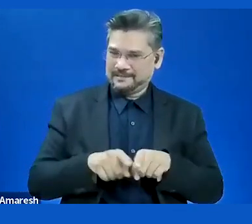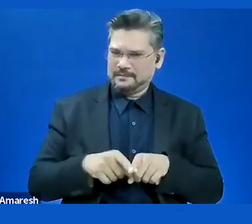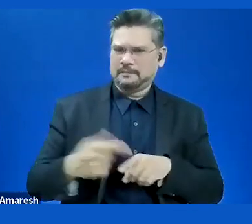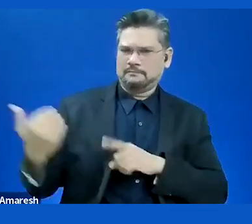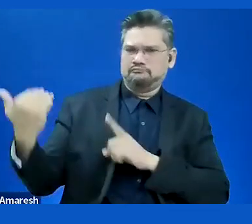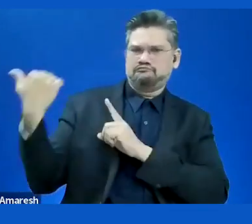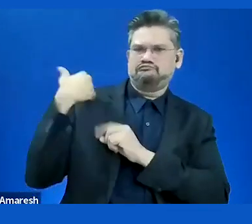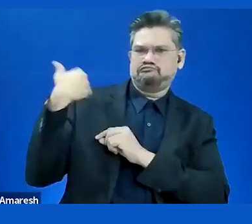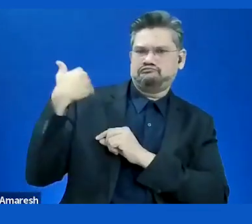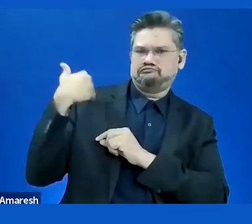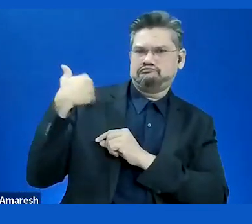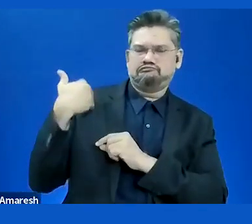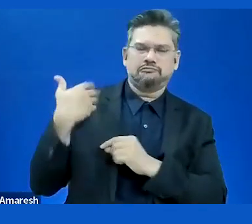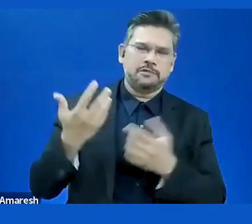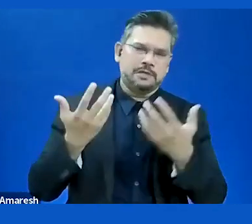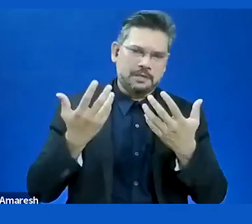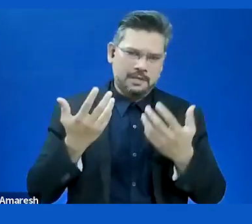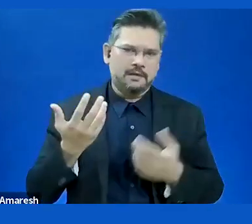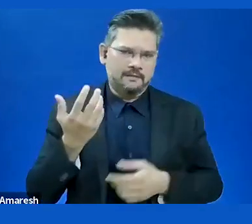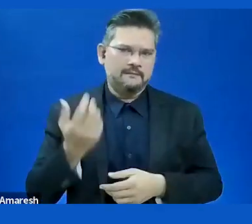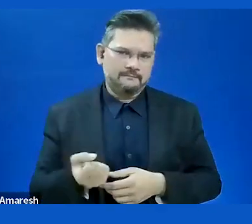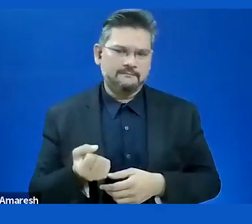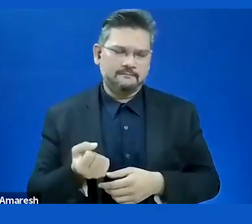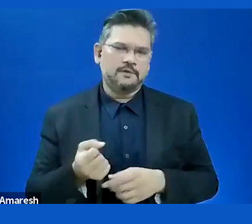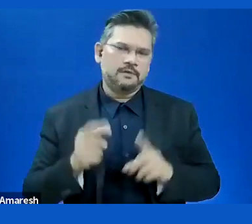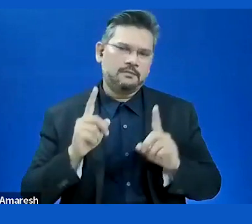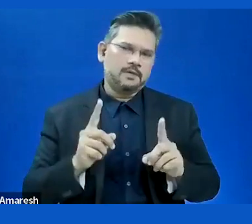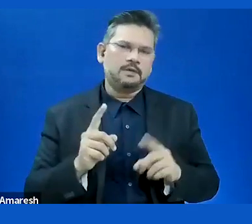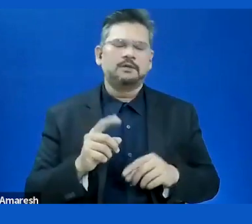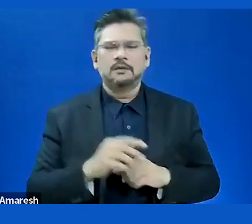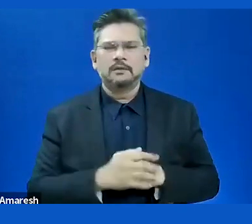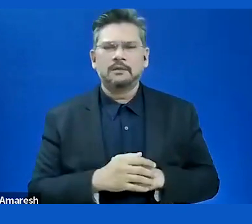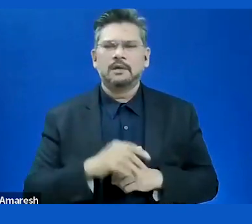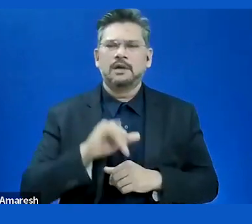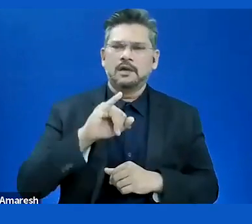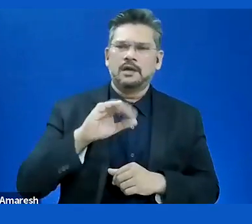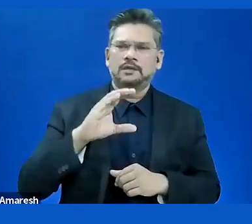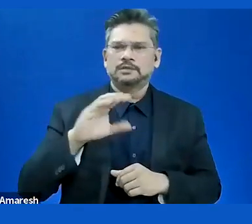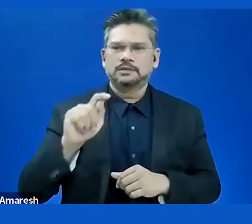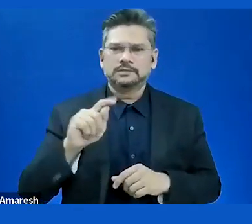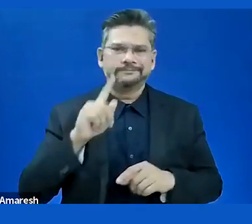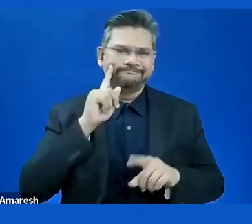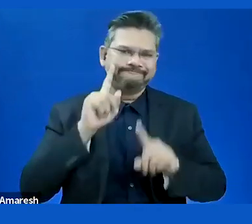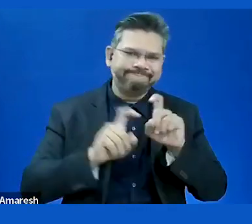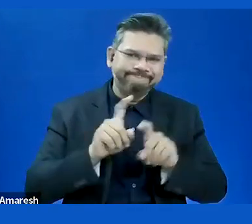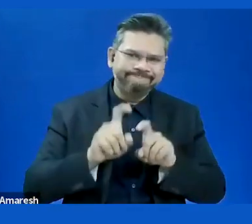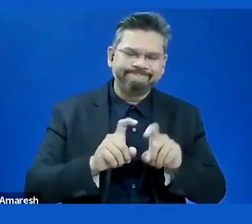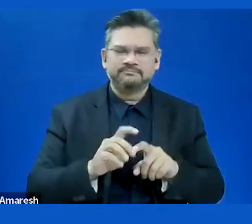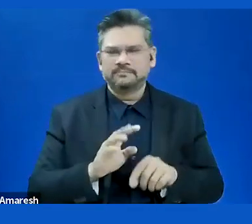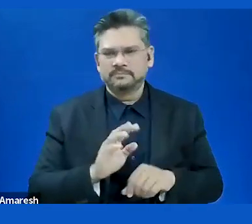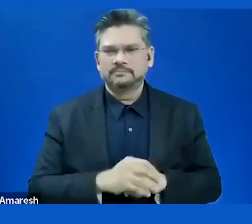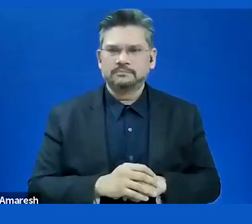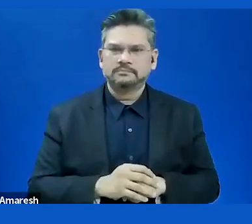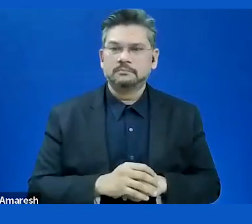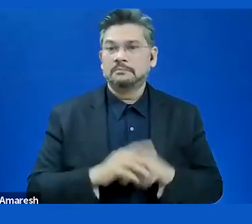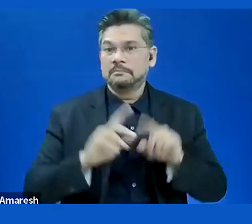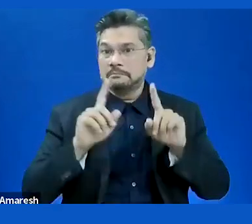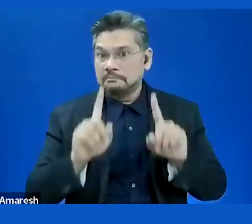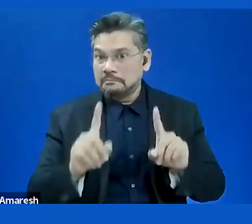for user testing of ICT. When your hands are busy with a wheelchair you may choose to provide input